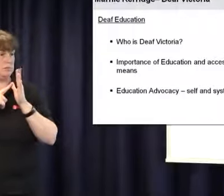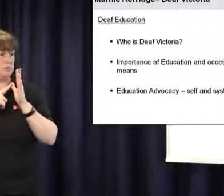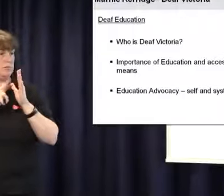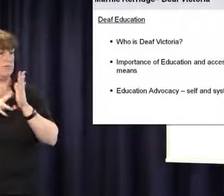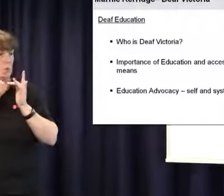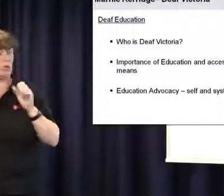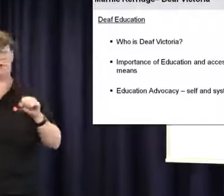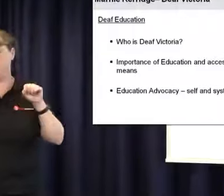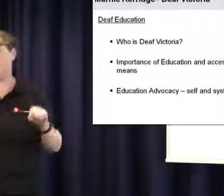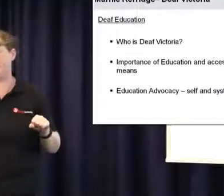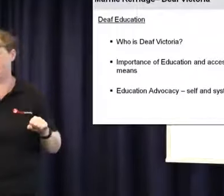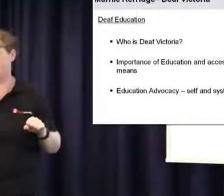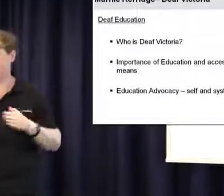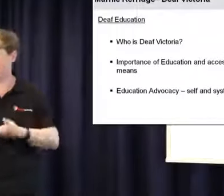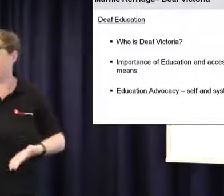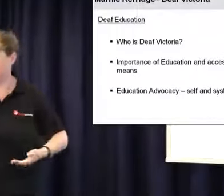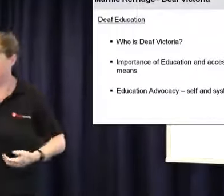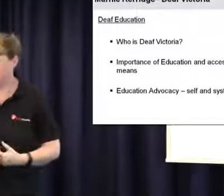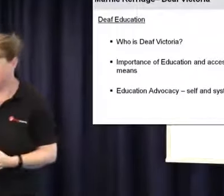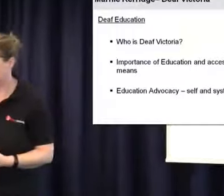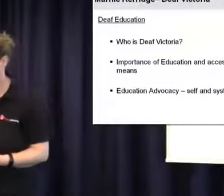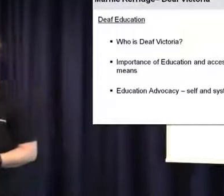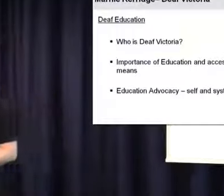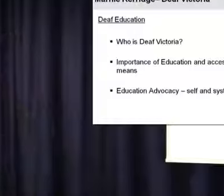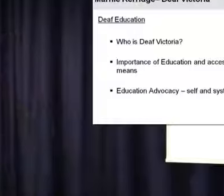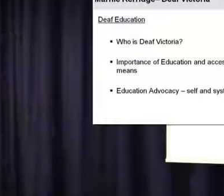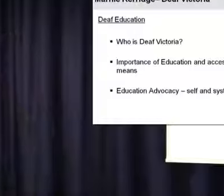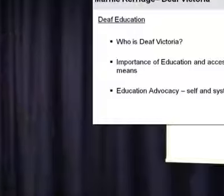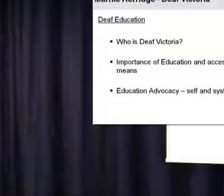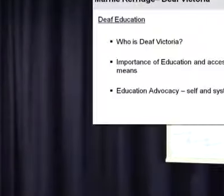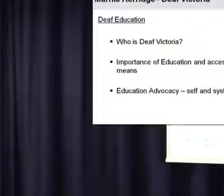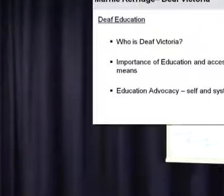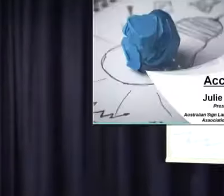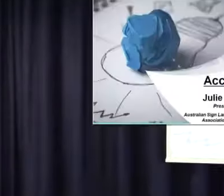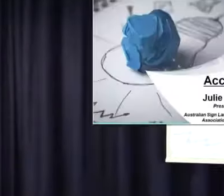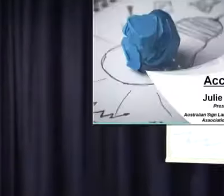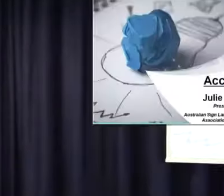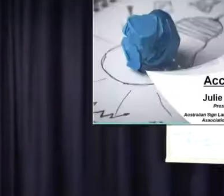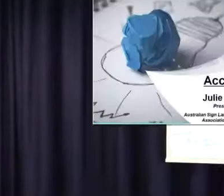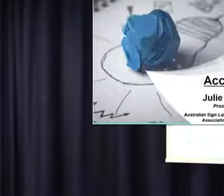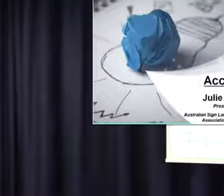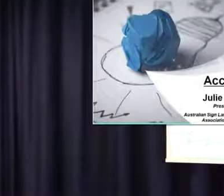is the ASLIA Victoria president and she will be addressing you.